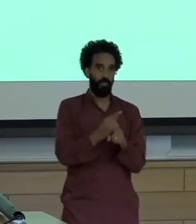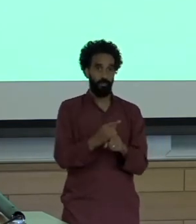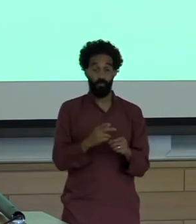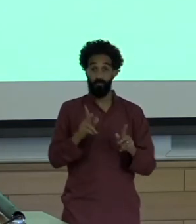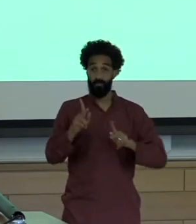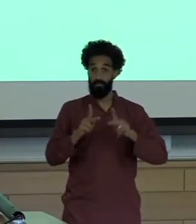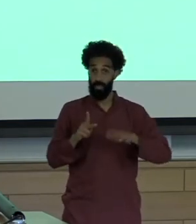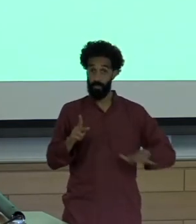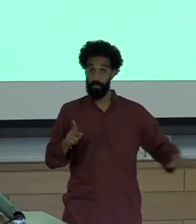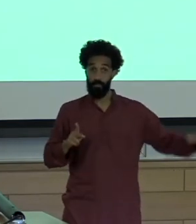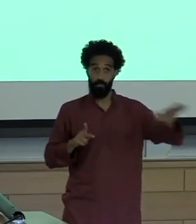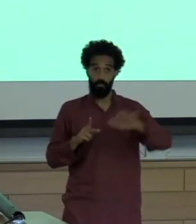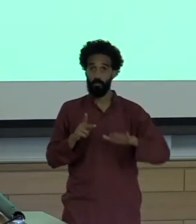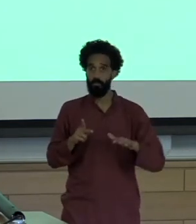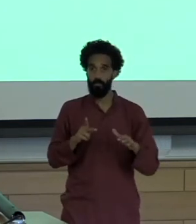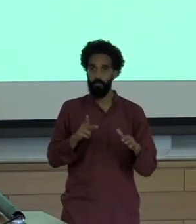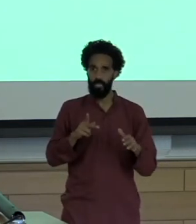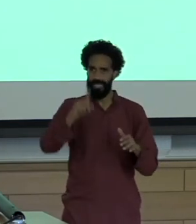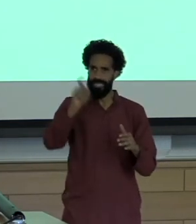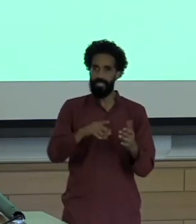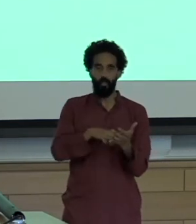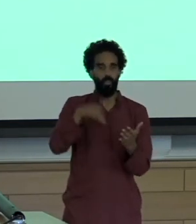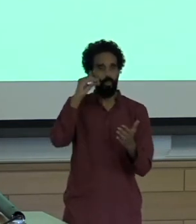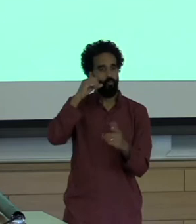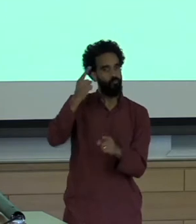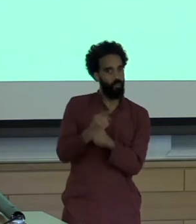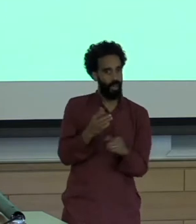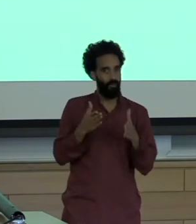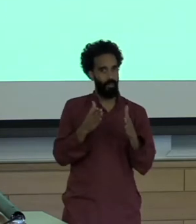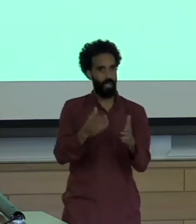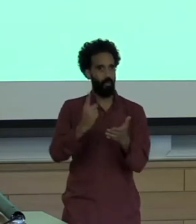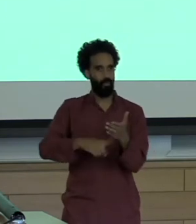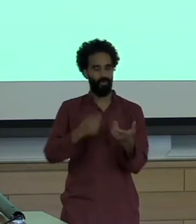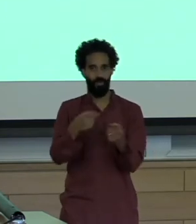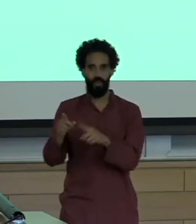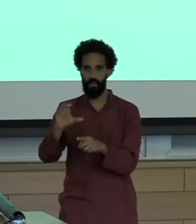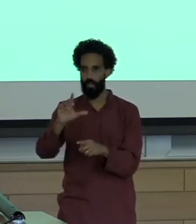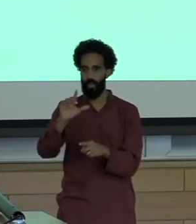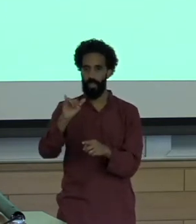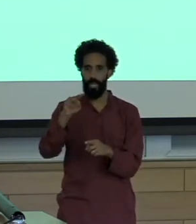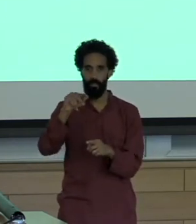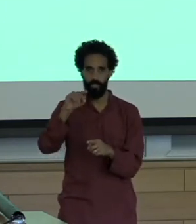Climate literacy, media literacy and news professionals are